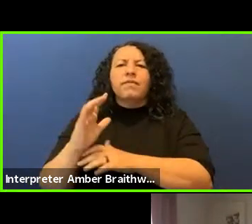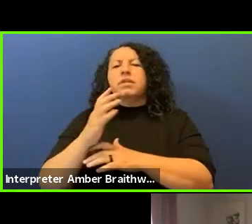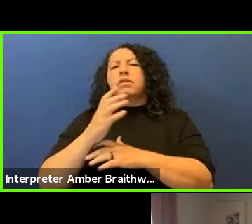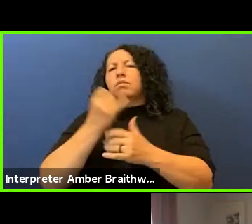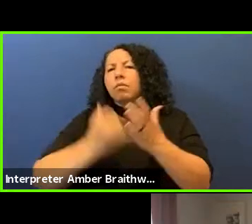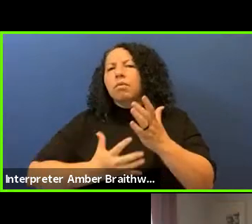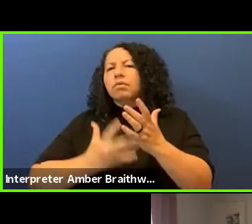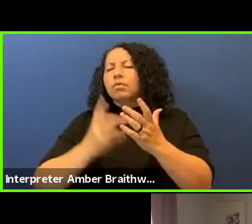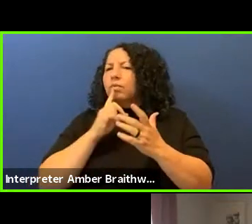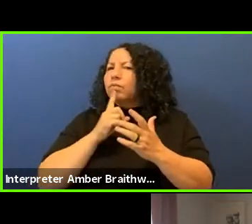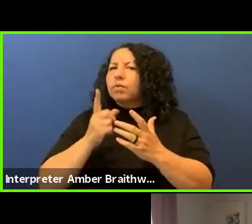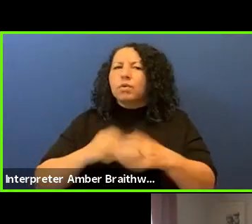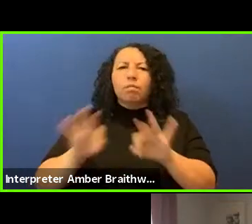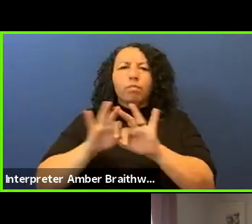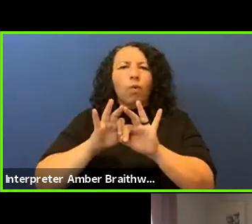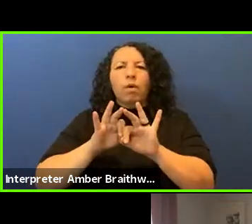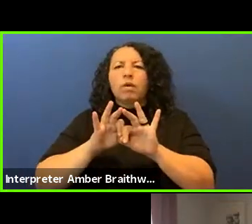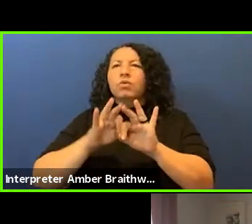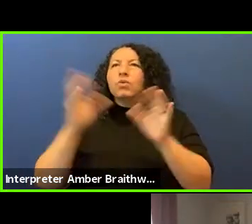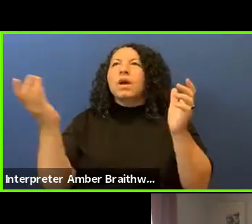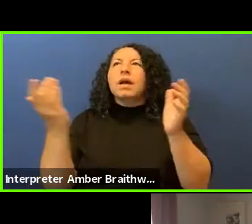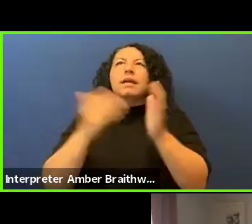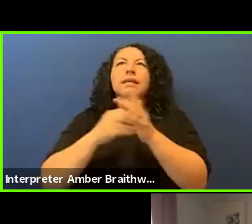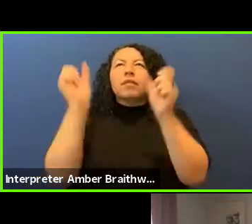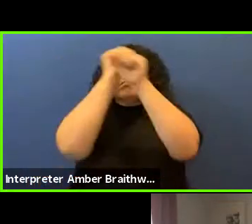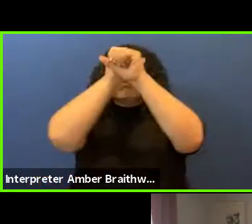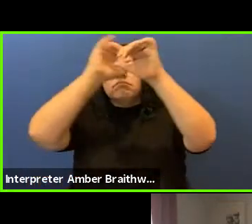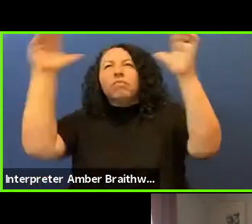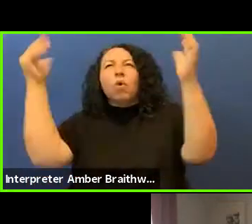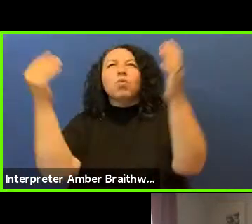radical future that is just and in harmony with the earth.